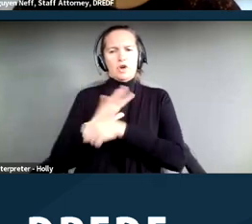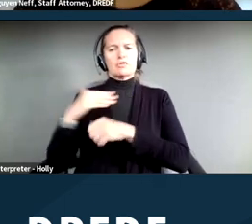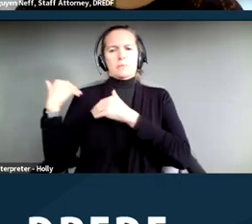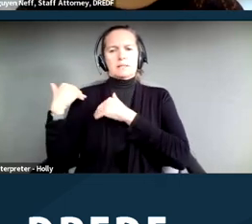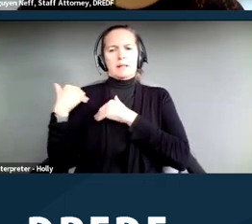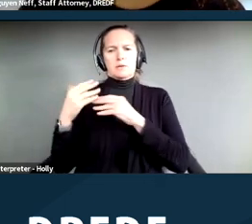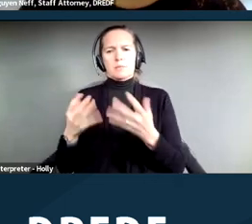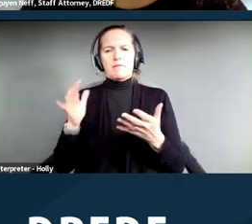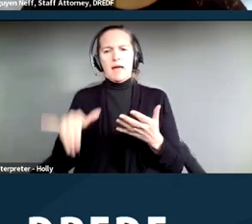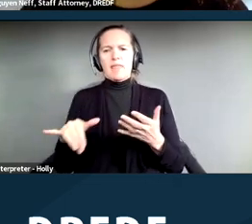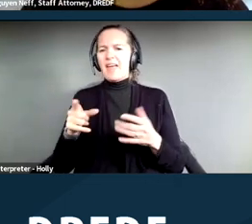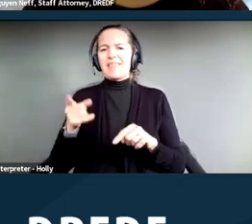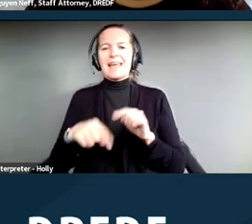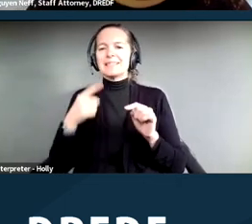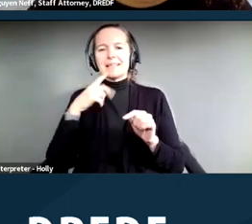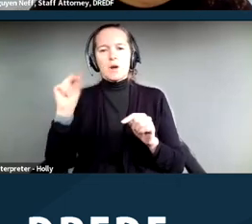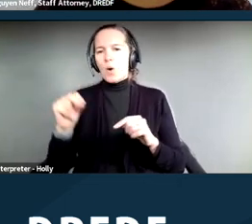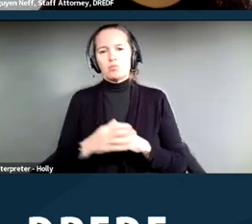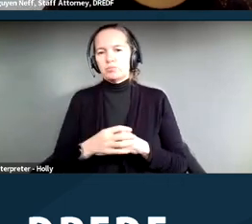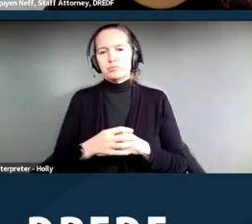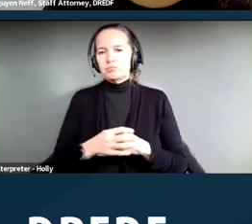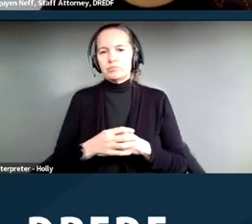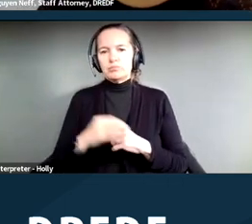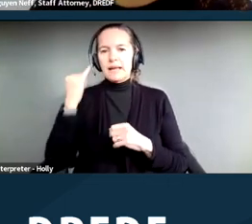They can't say no if the accommodation is reasonable